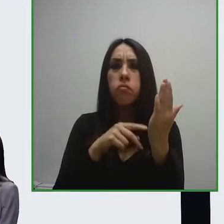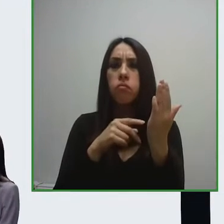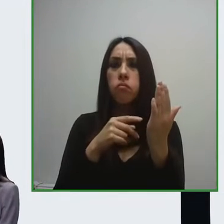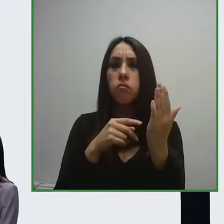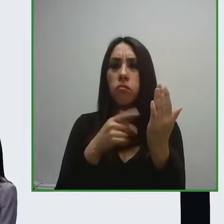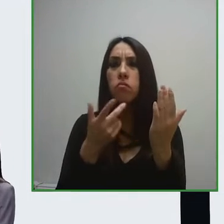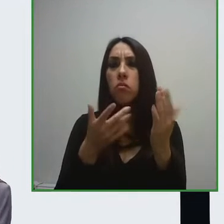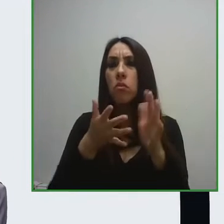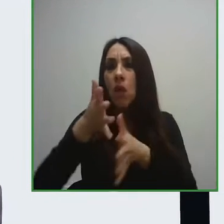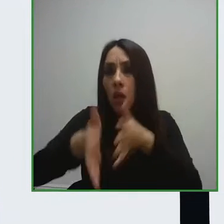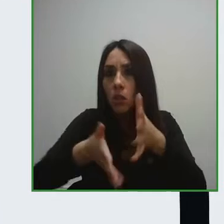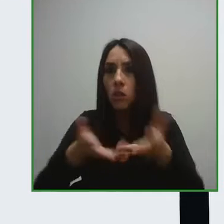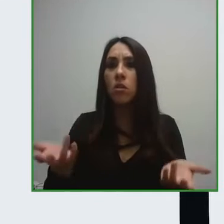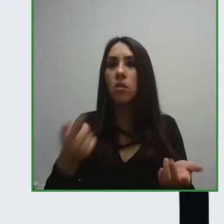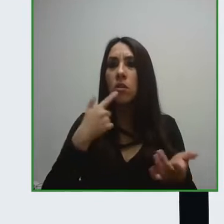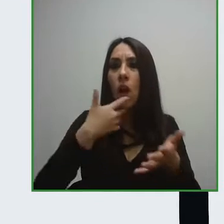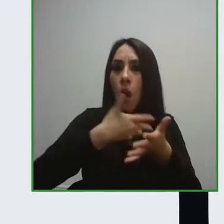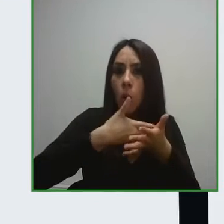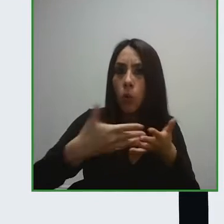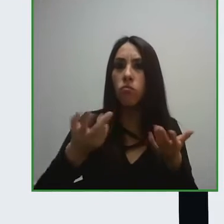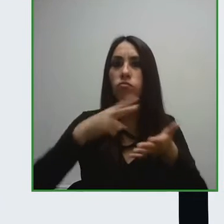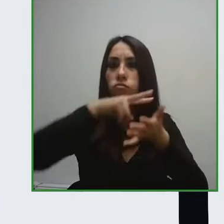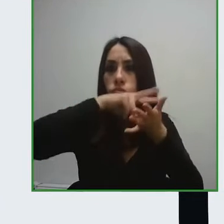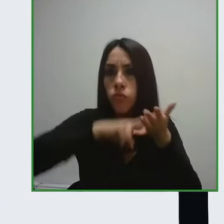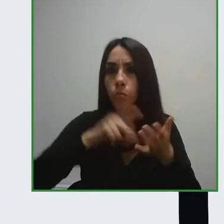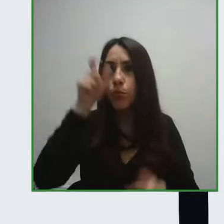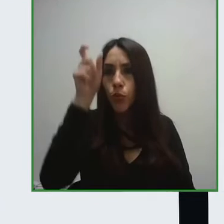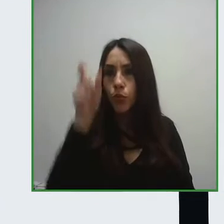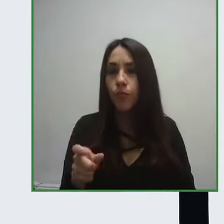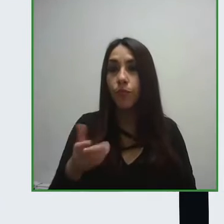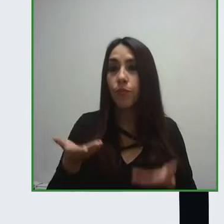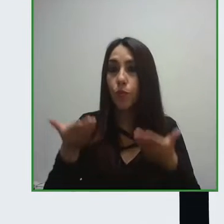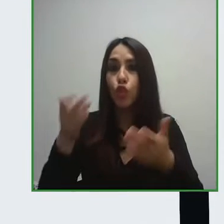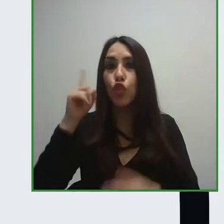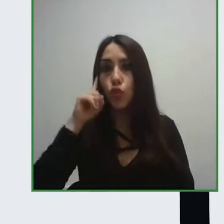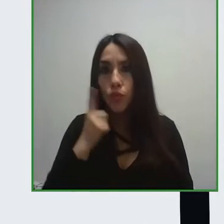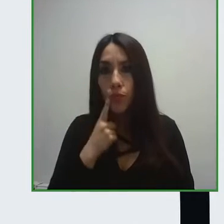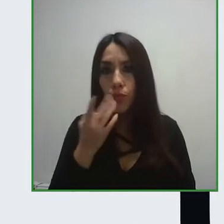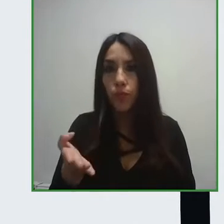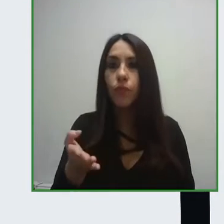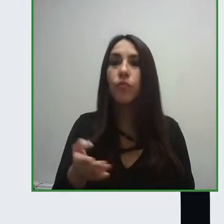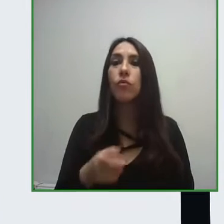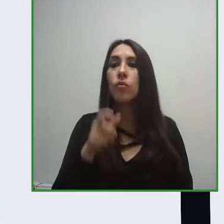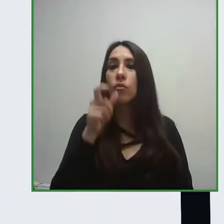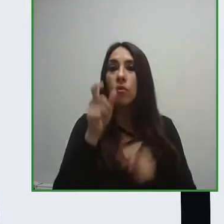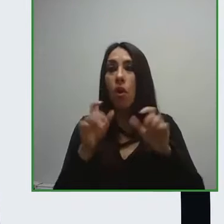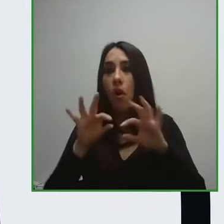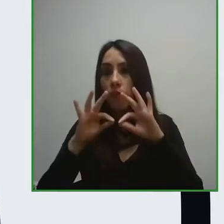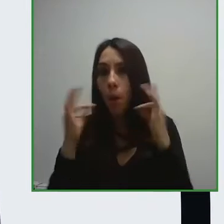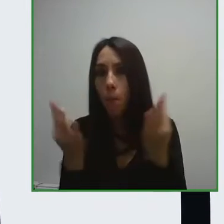through deaf people and their families we'll also hear from app & town compagnon